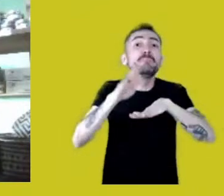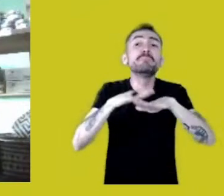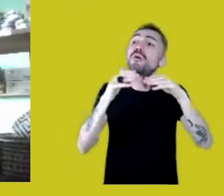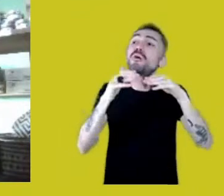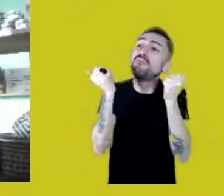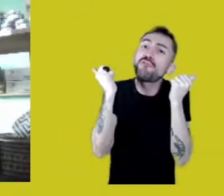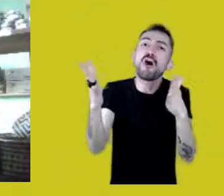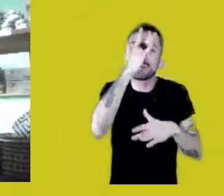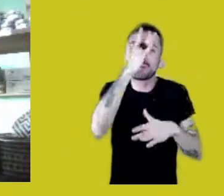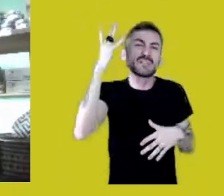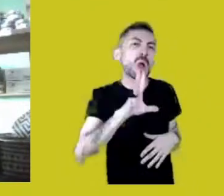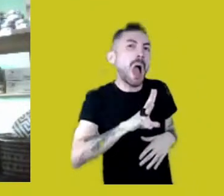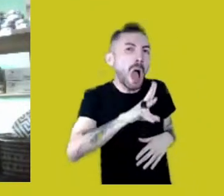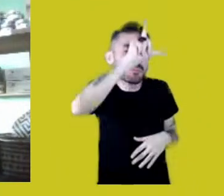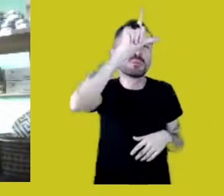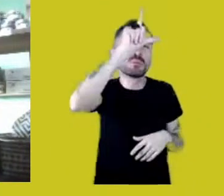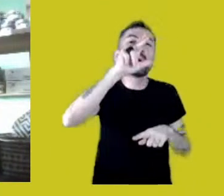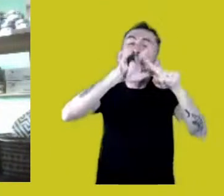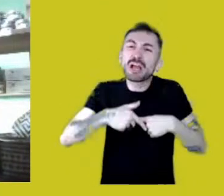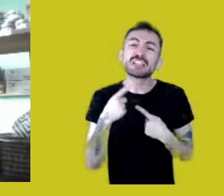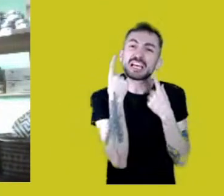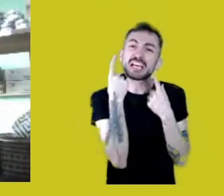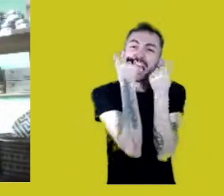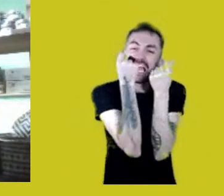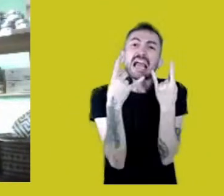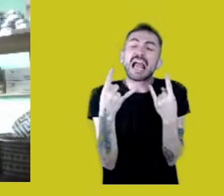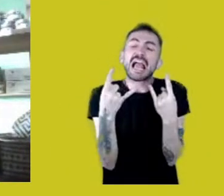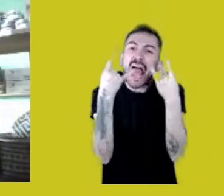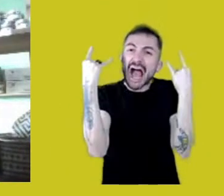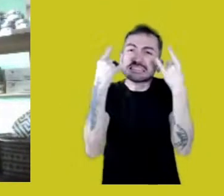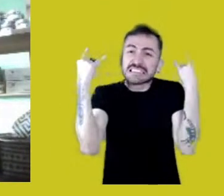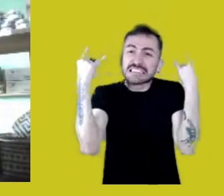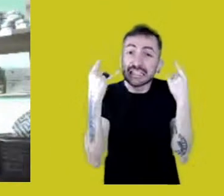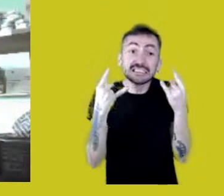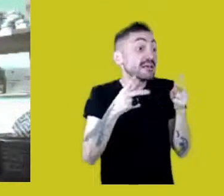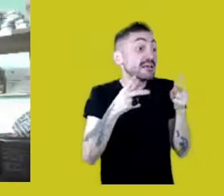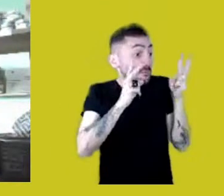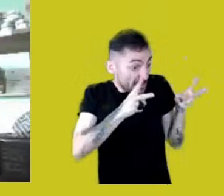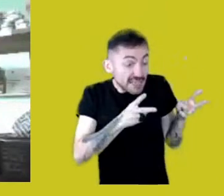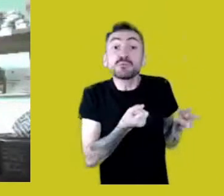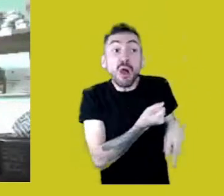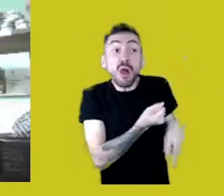because of the greed that is corrupting even our leaderships.